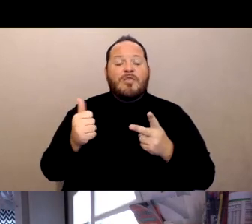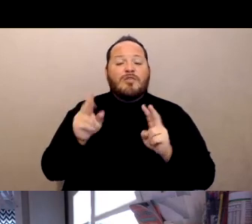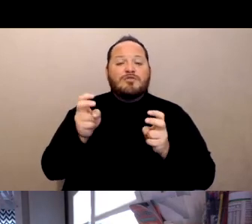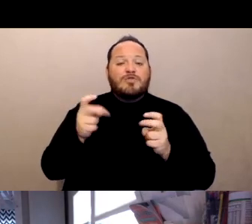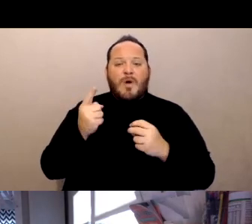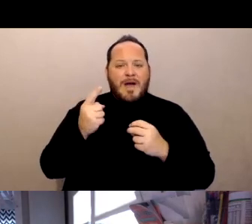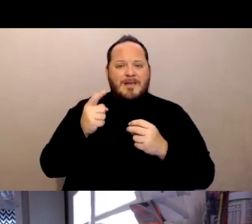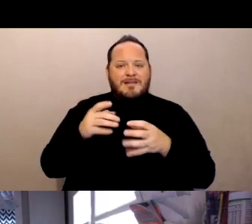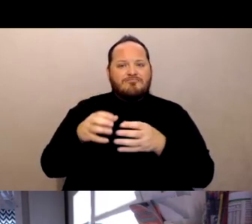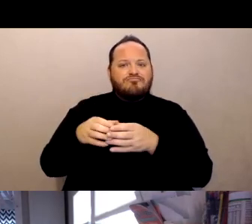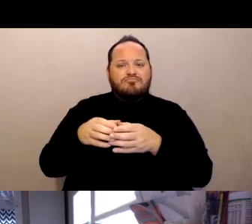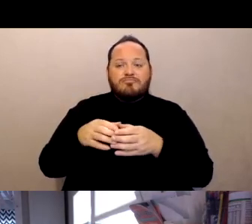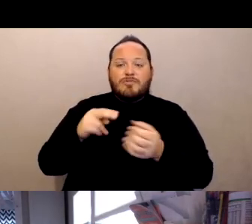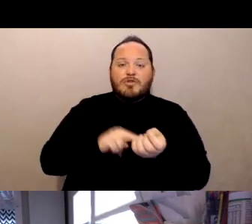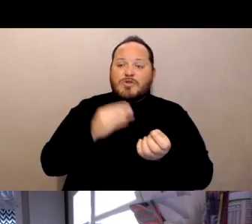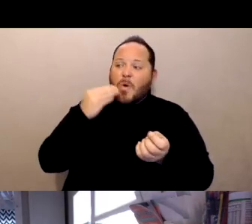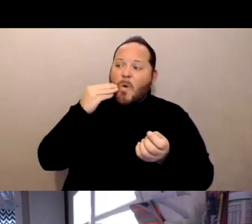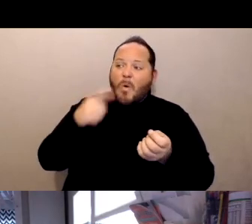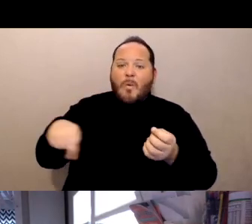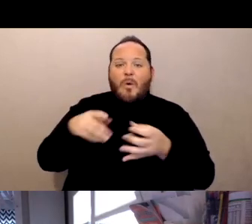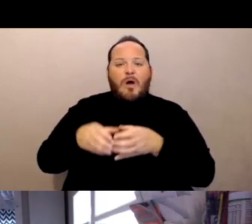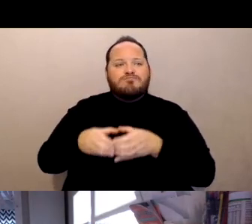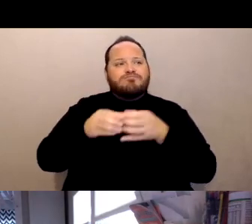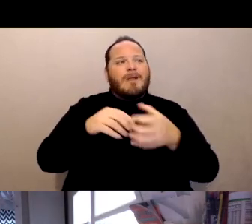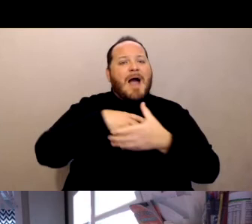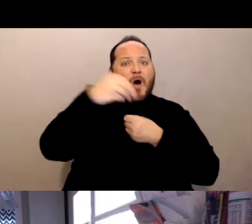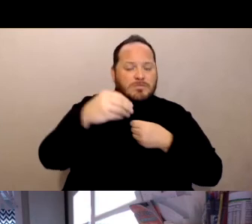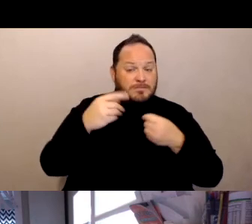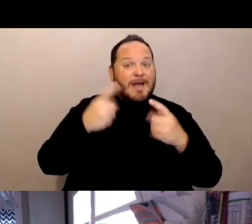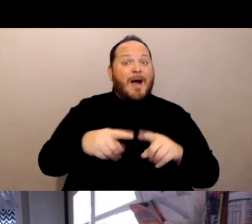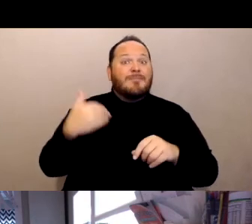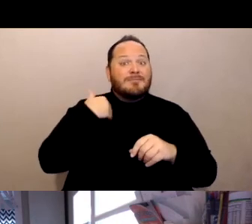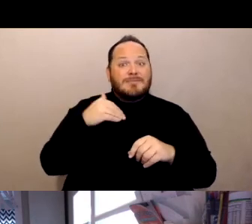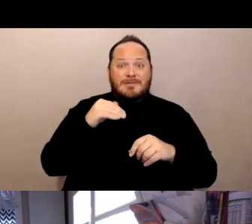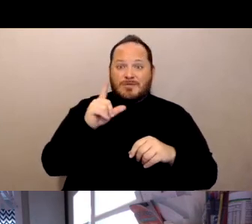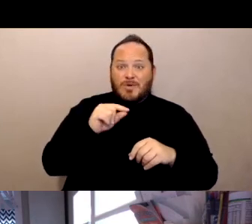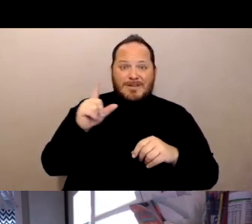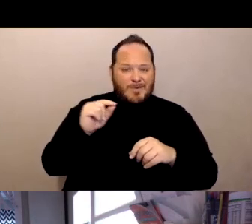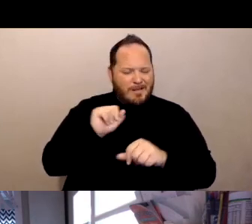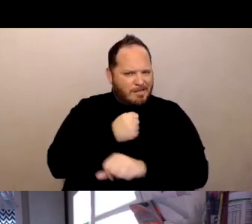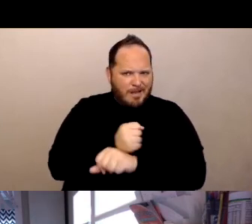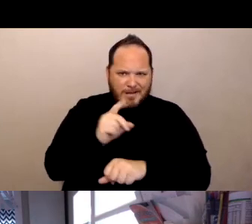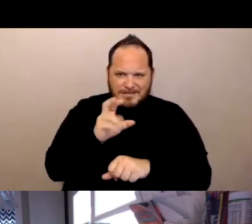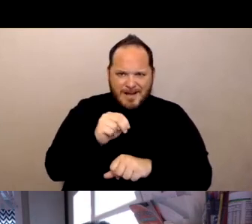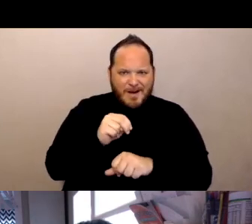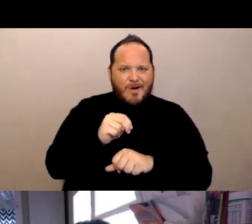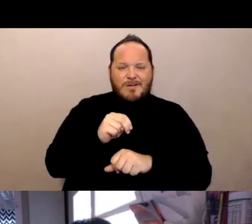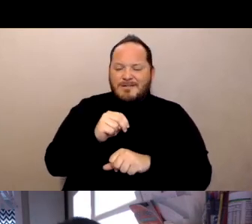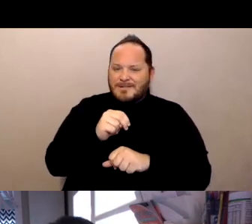And we had a fair number of cases where residents who normally went for walks were told that they couldn't go outside of the building at all.